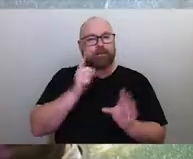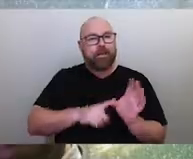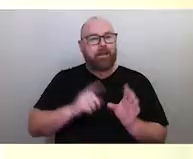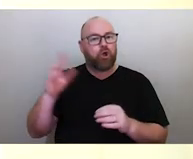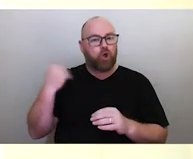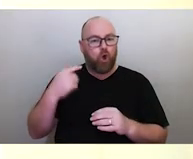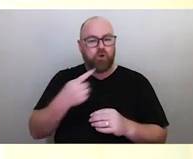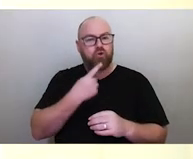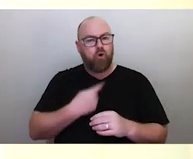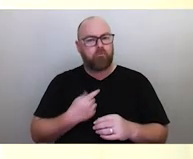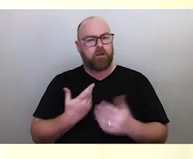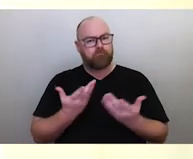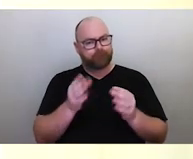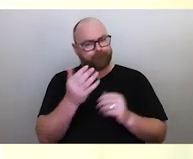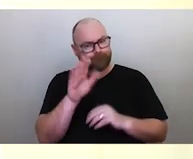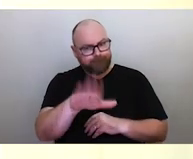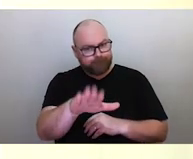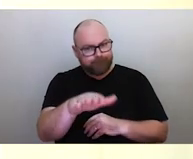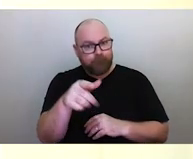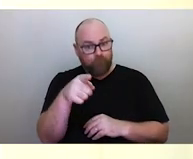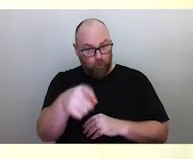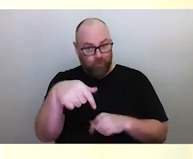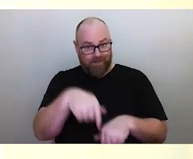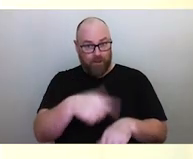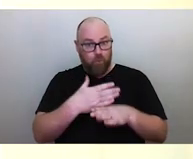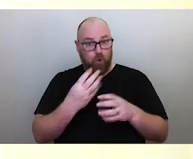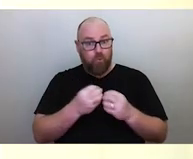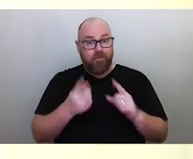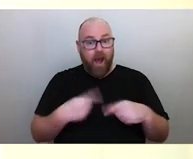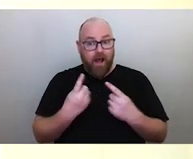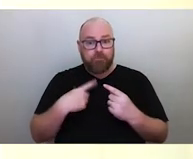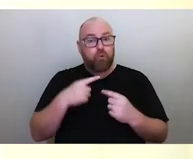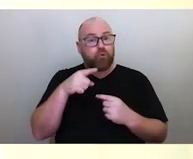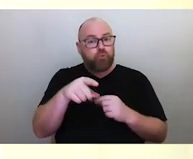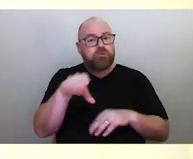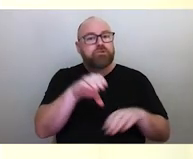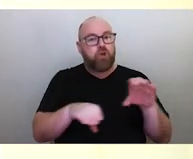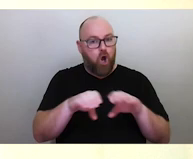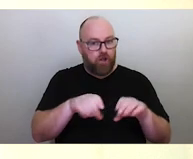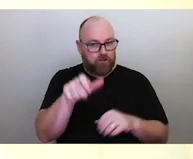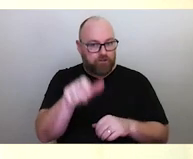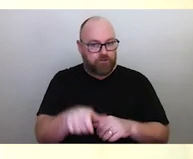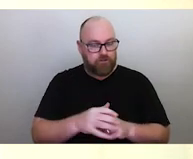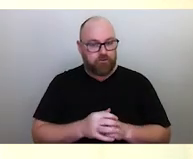the reason that you were here working with us is because you're a scientist, and I want you to understand